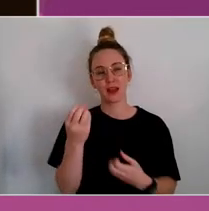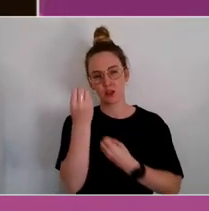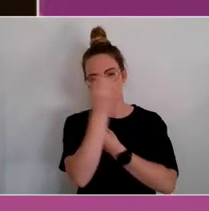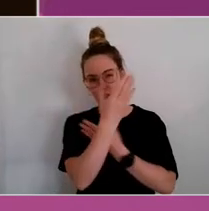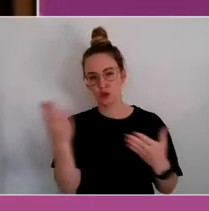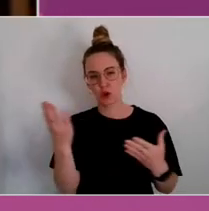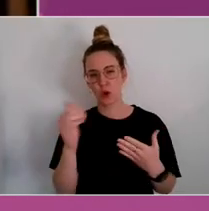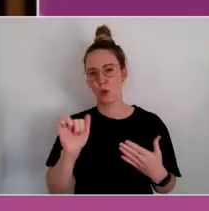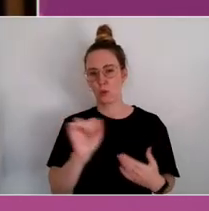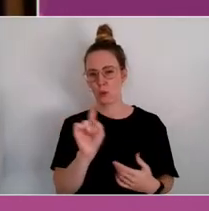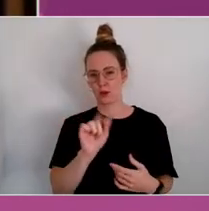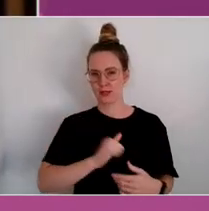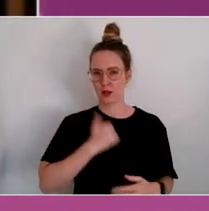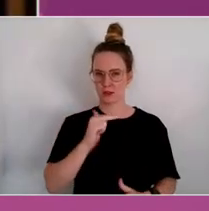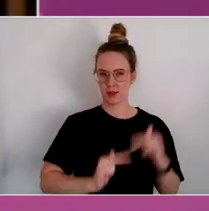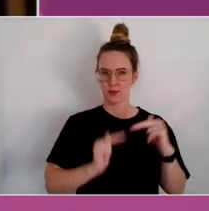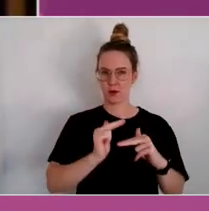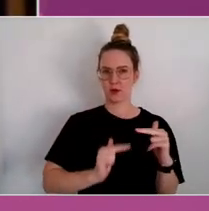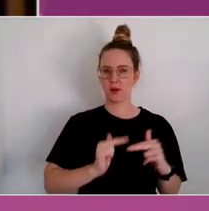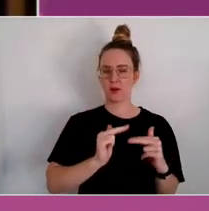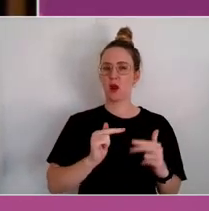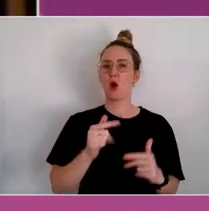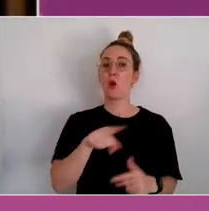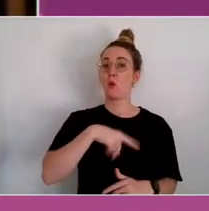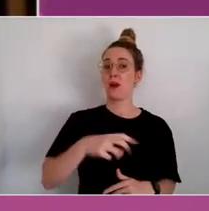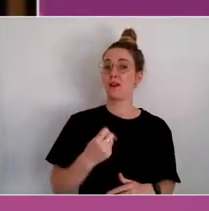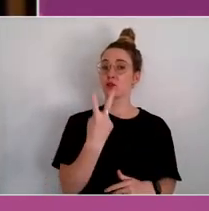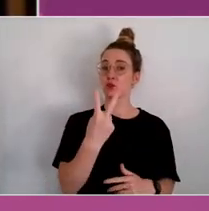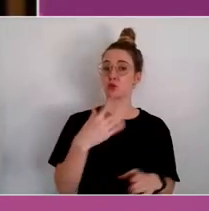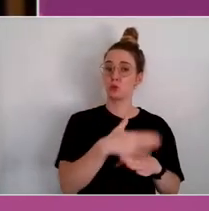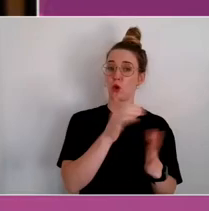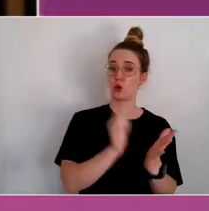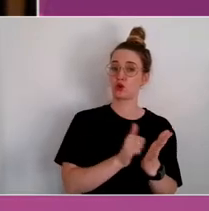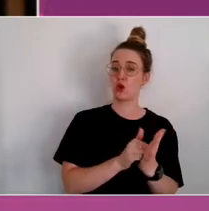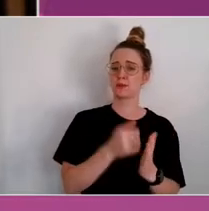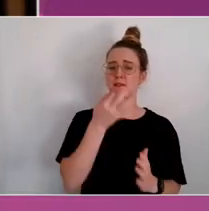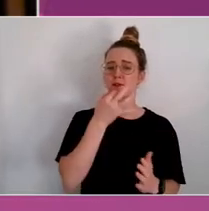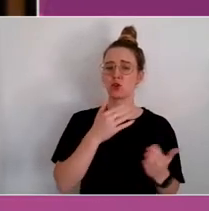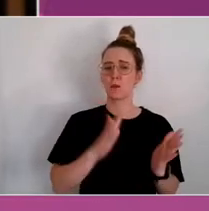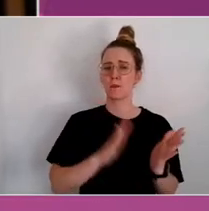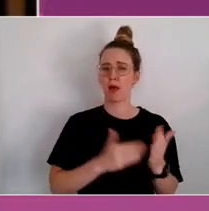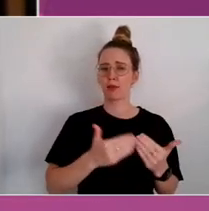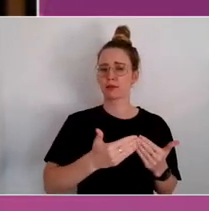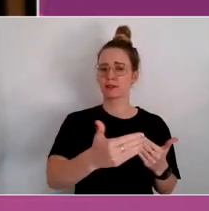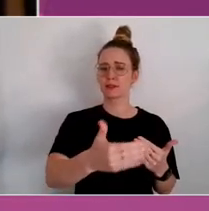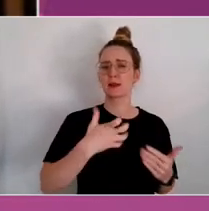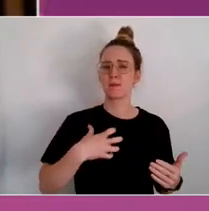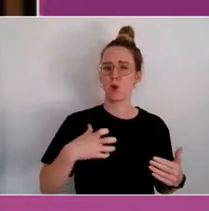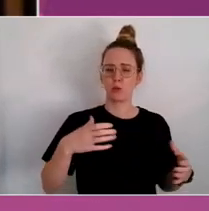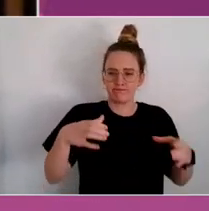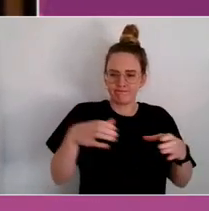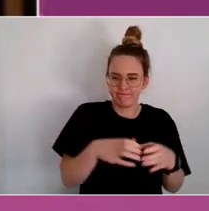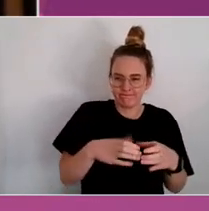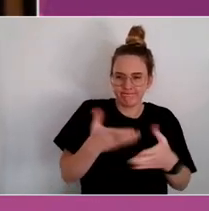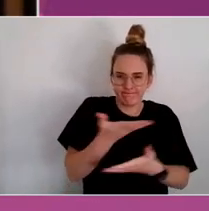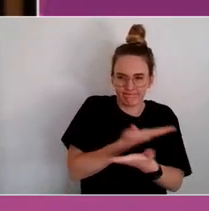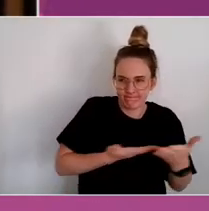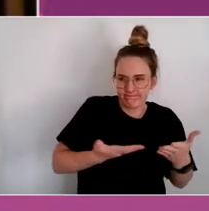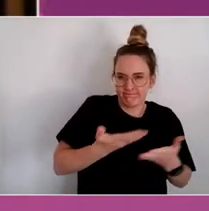two series of workshops happening over the next few months in a more closed environment, to literally work through how these things could be evolved.